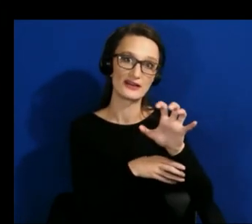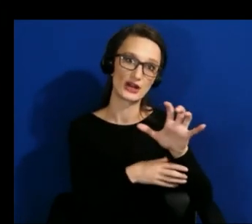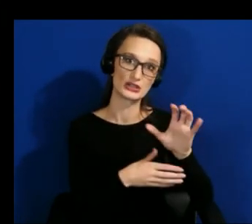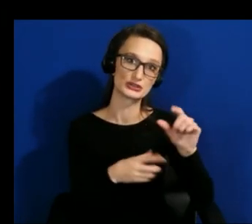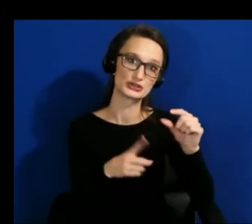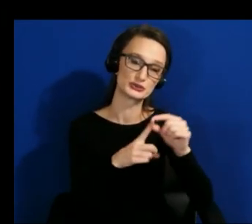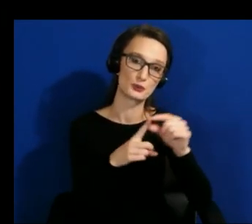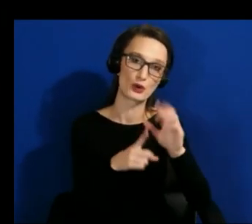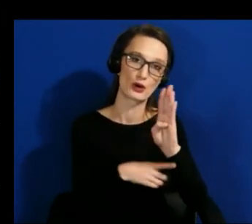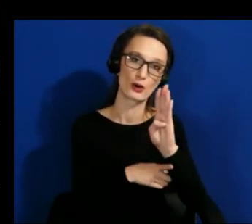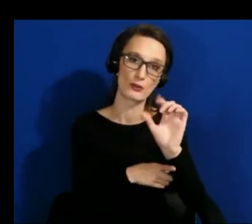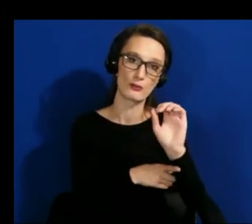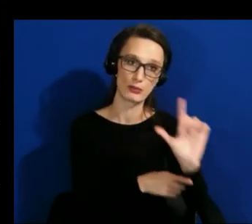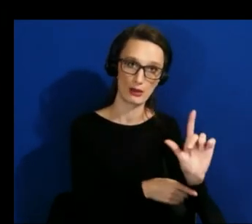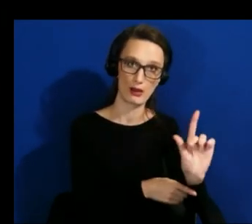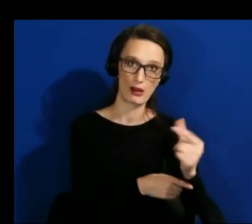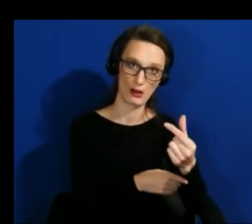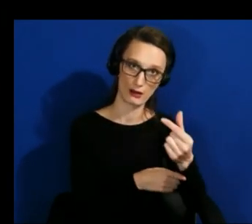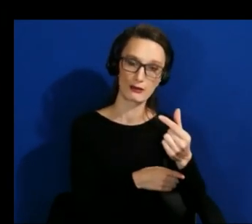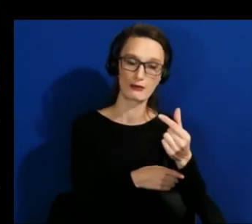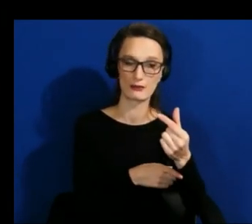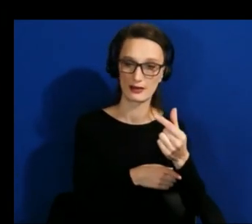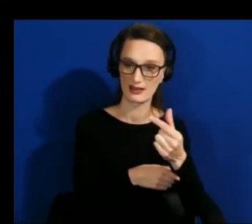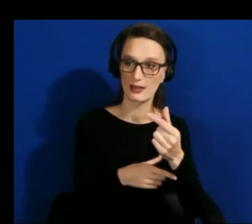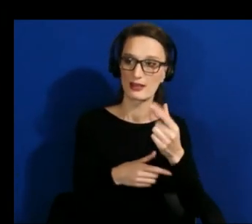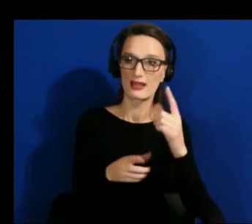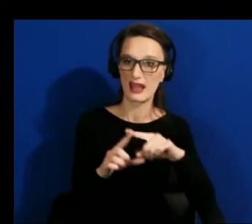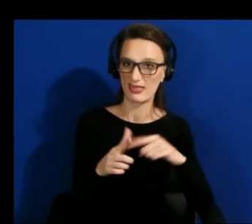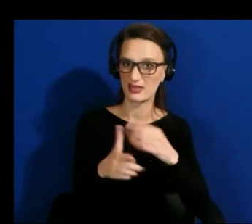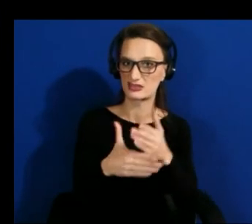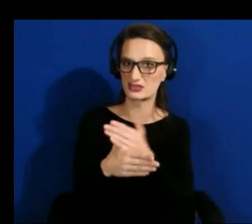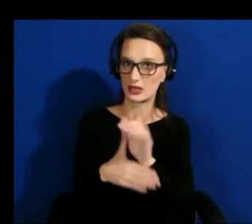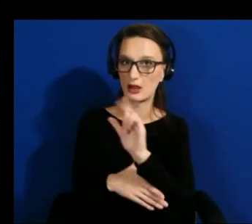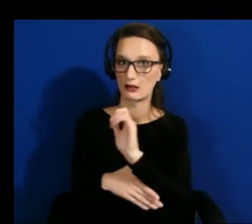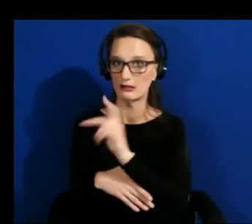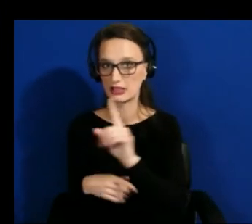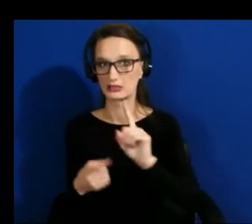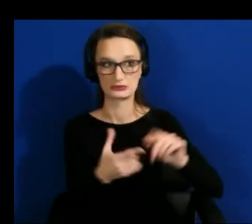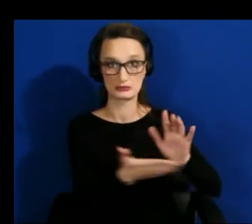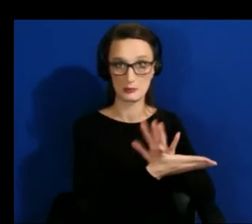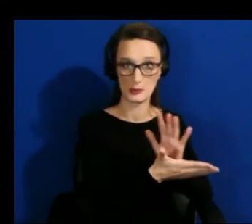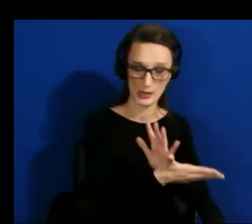where we have some code online take a look at this demo or something like that and i think that can